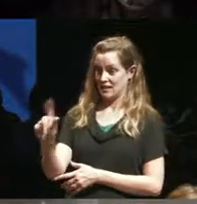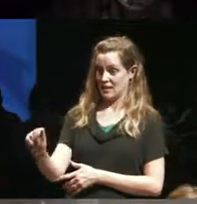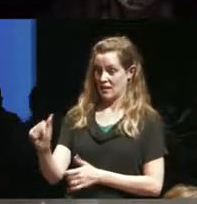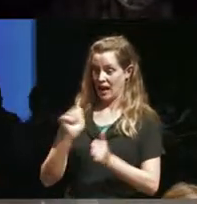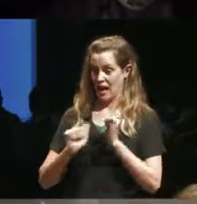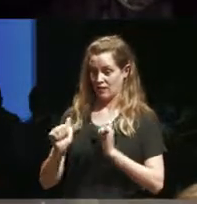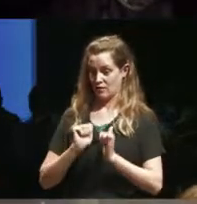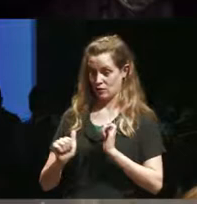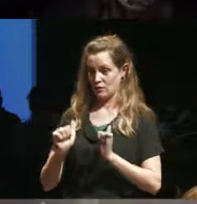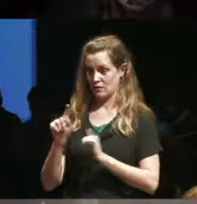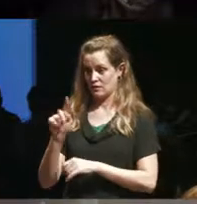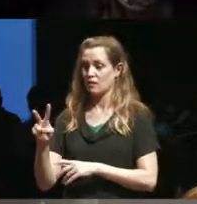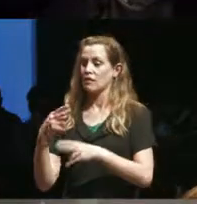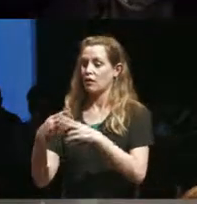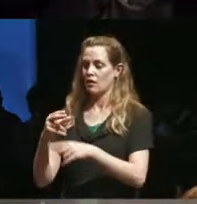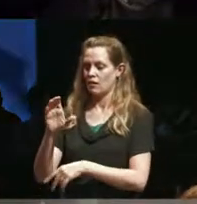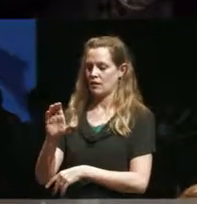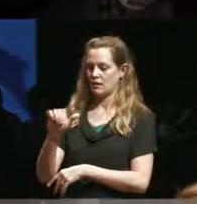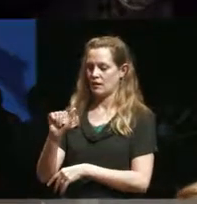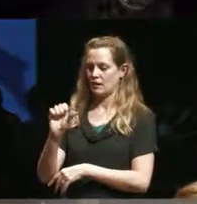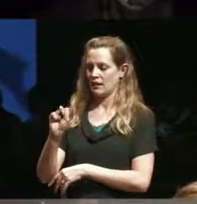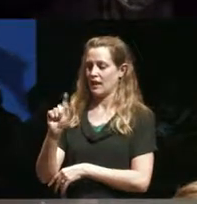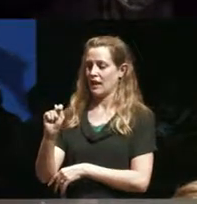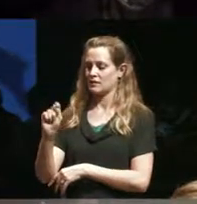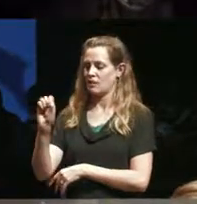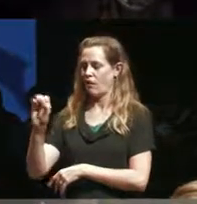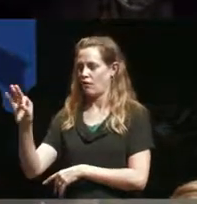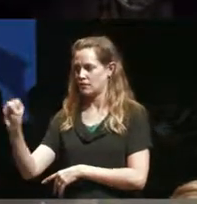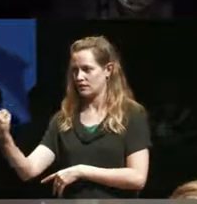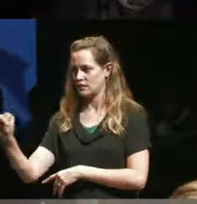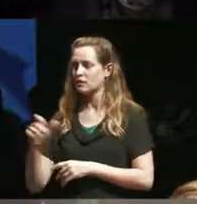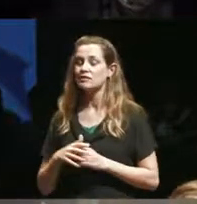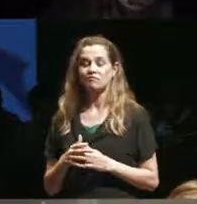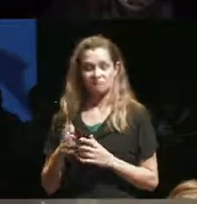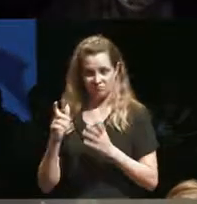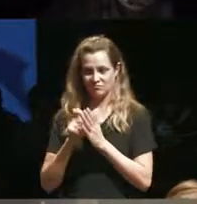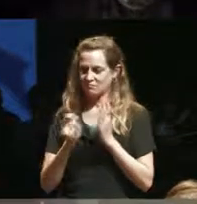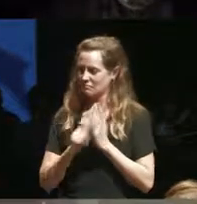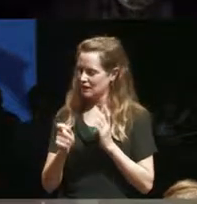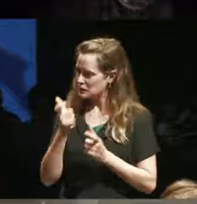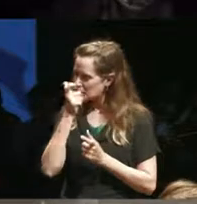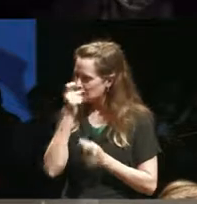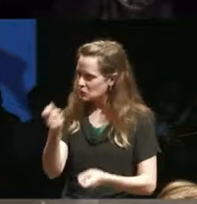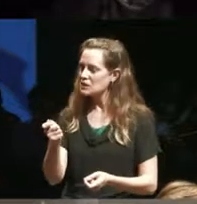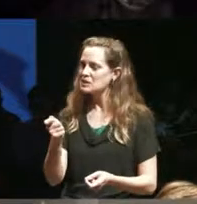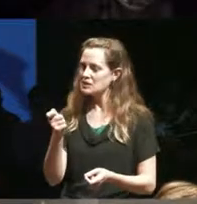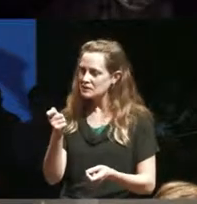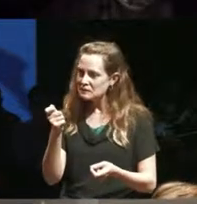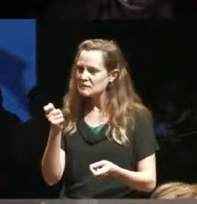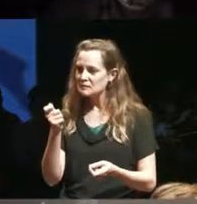in the UK called cast offs and it was very interesting we some of the press